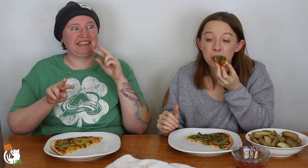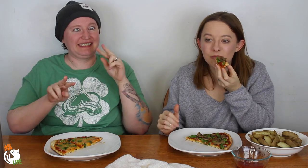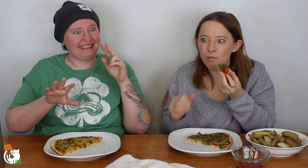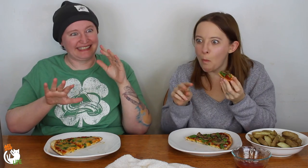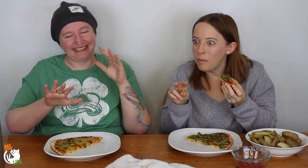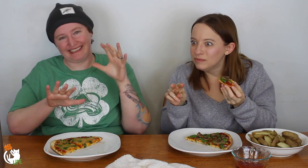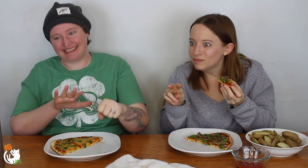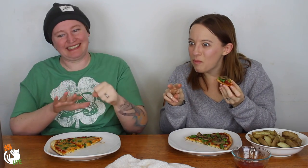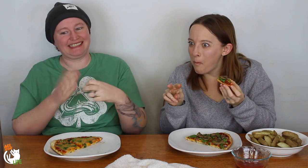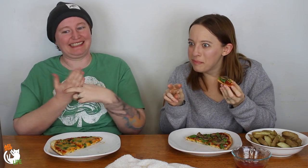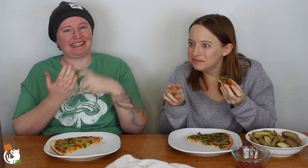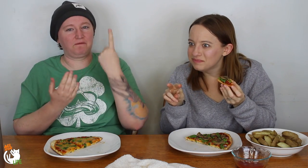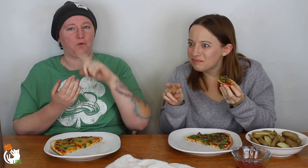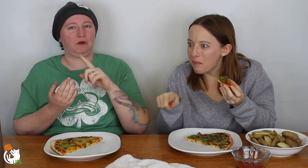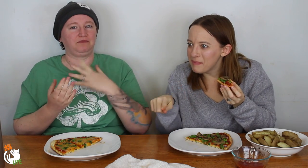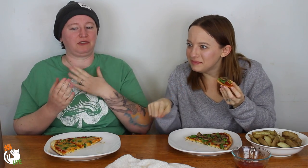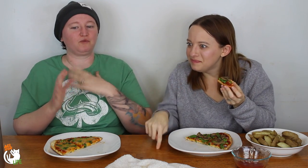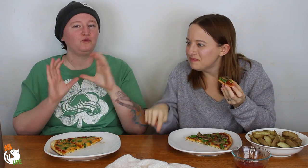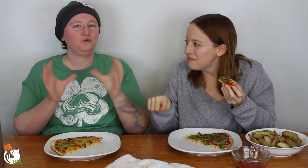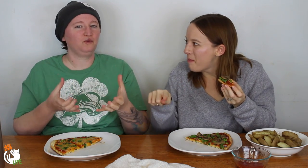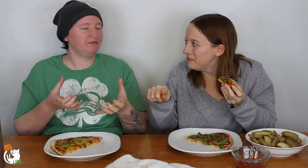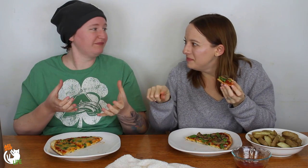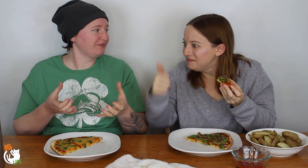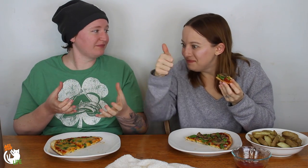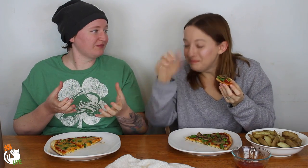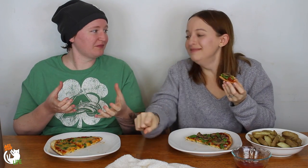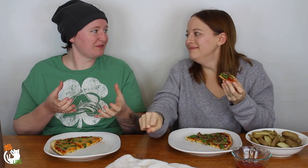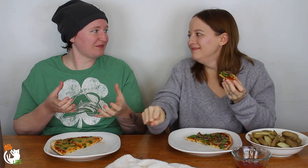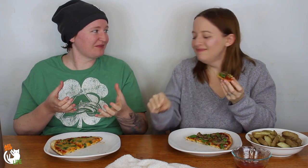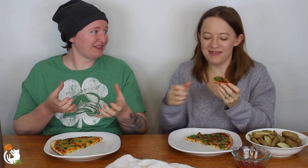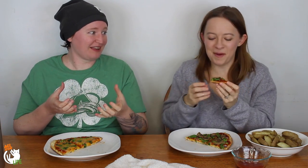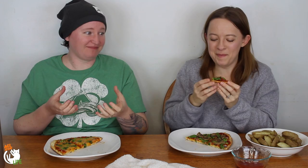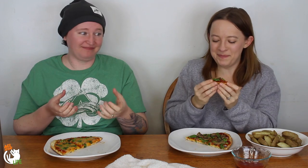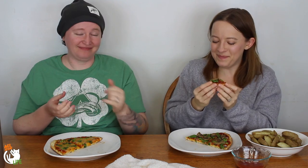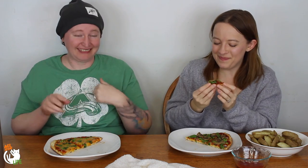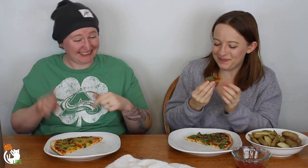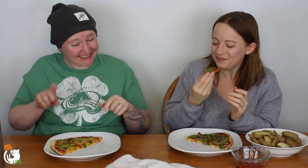So I was just waiting and waiting and waiting and I got the tickets for myself and a group. Yep, right at 10:00 you got them.